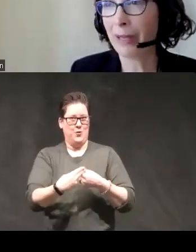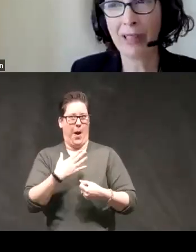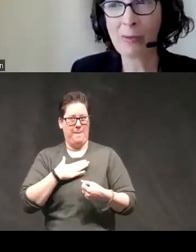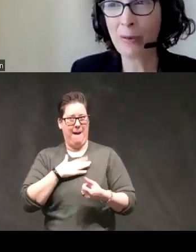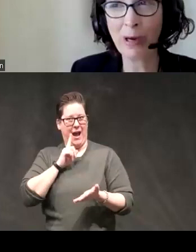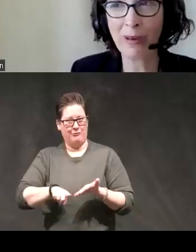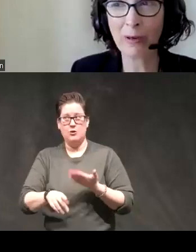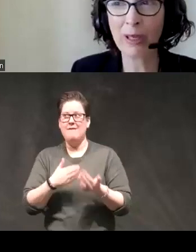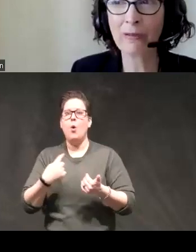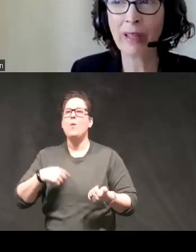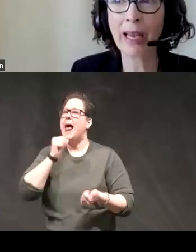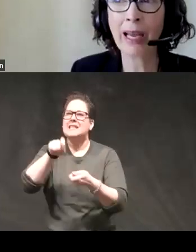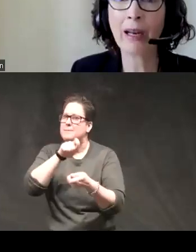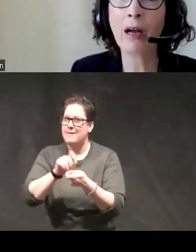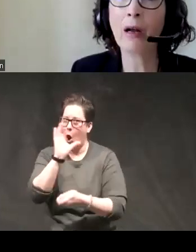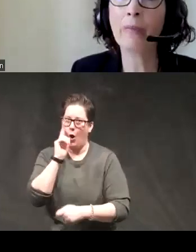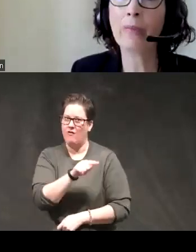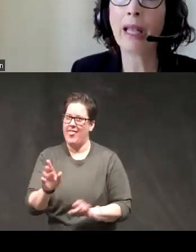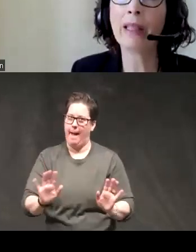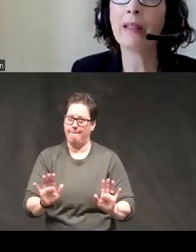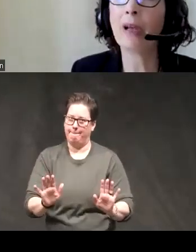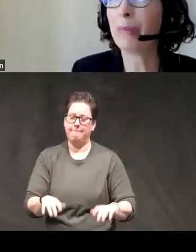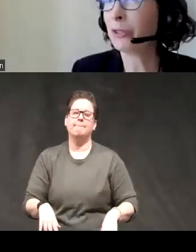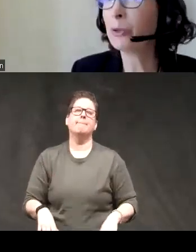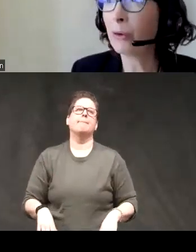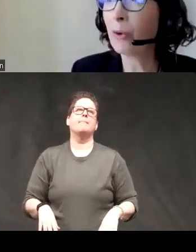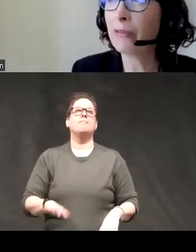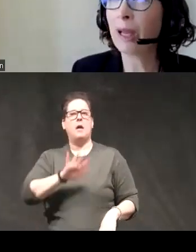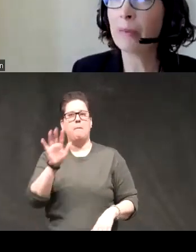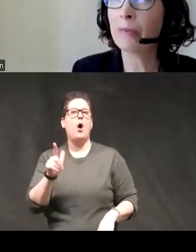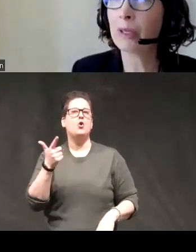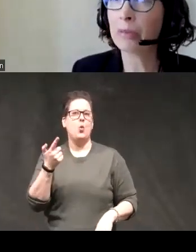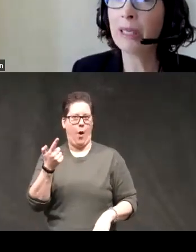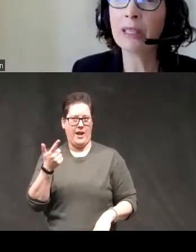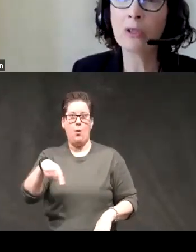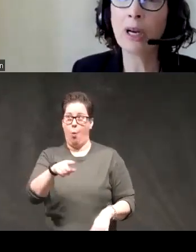um even though we weren't recruiting for that um and about 21 of them completed the trial